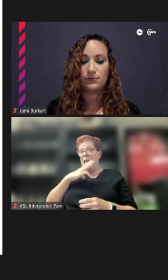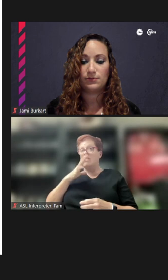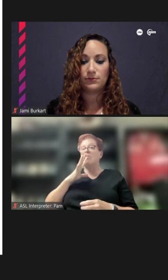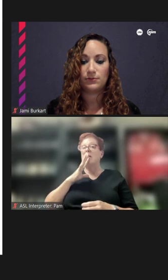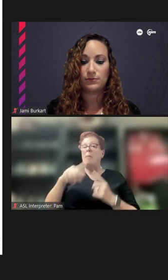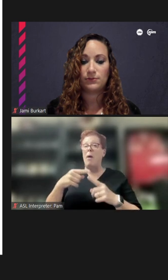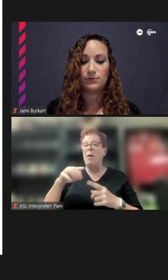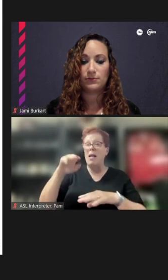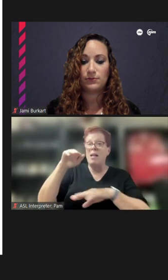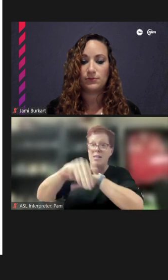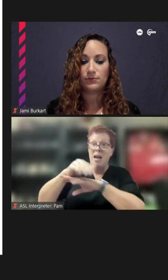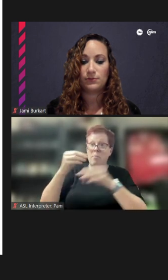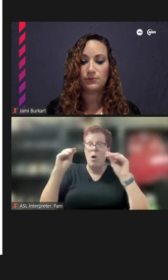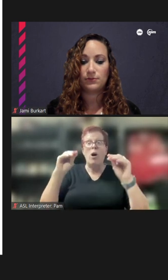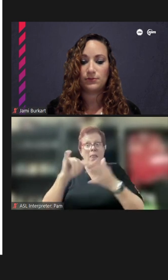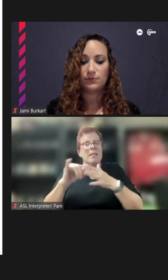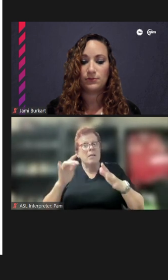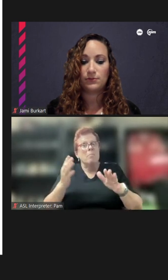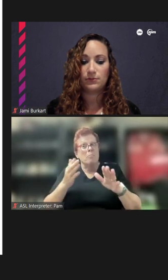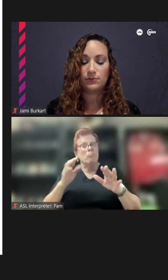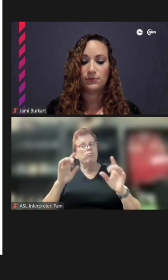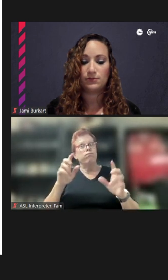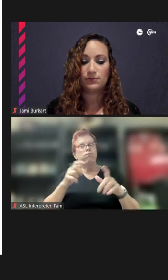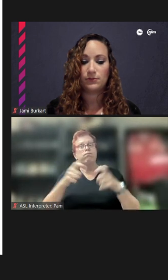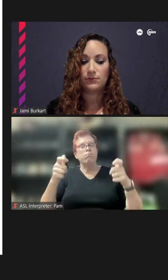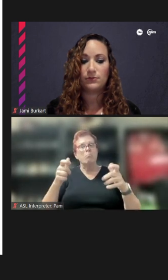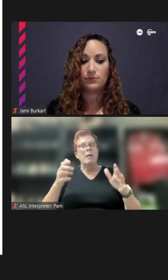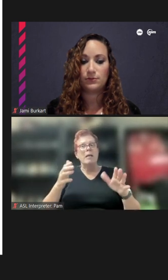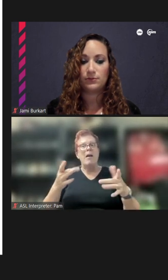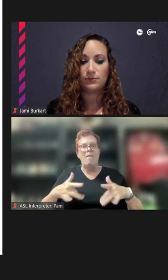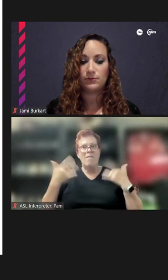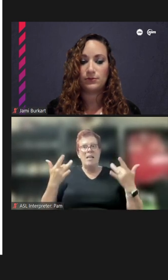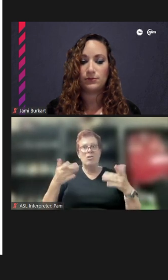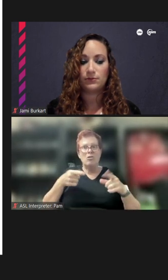you know, that's a major event we have during the summer and it's a great way to